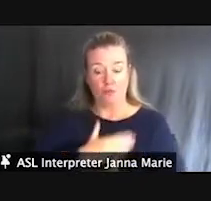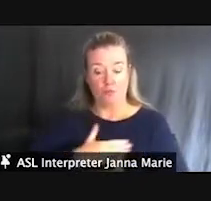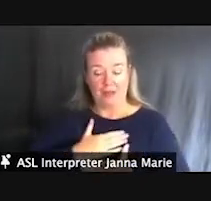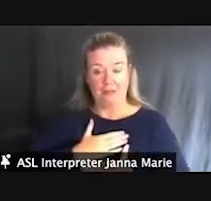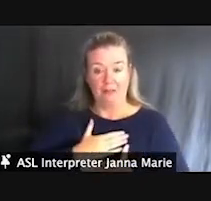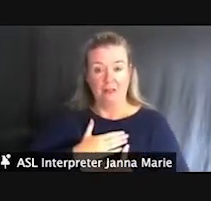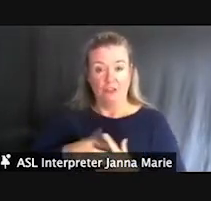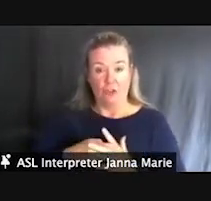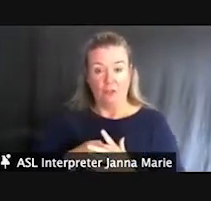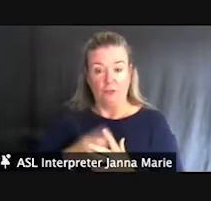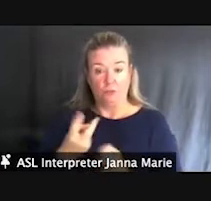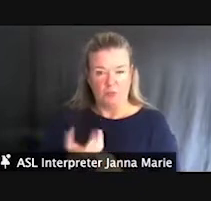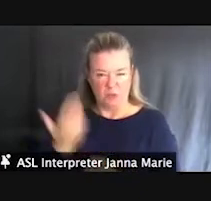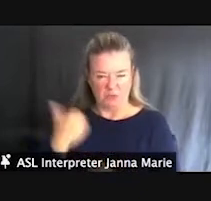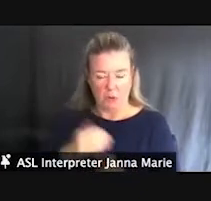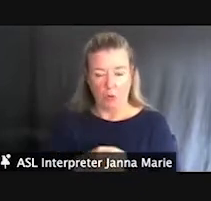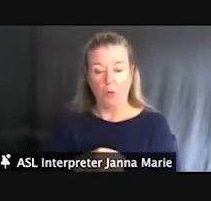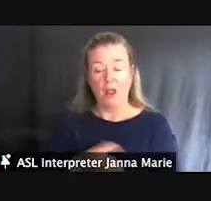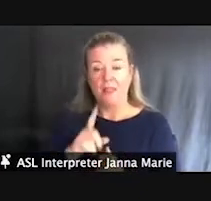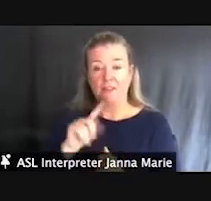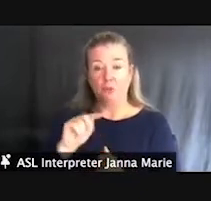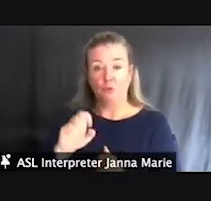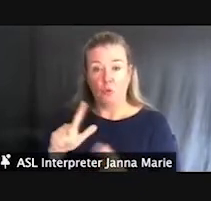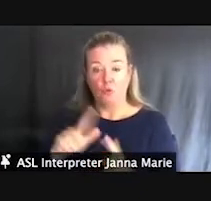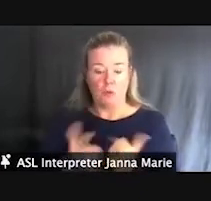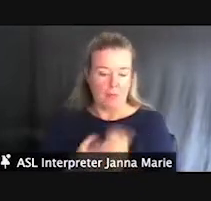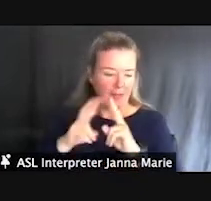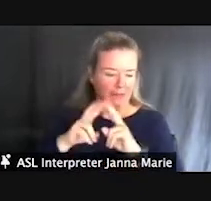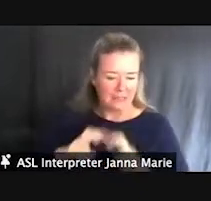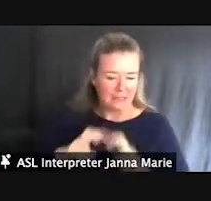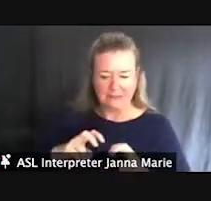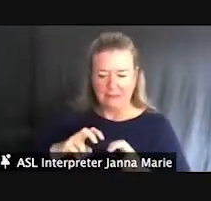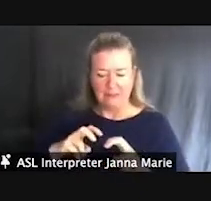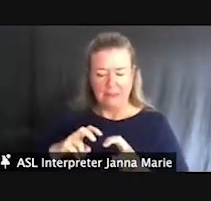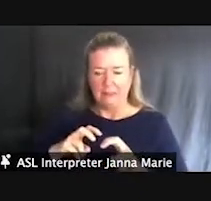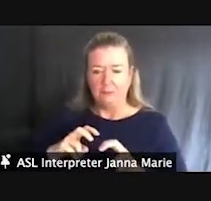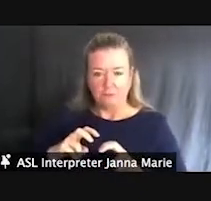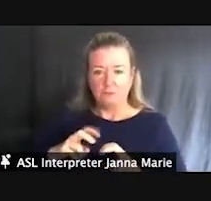And it's really just a tool to assess the various infrastructure found in our facilities